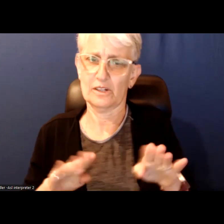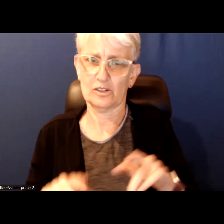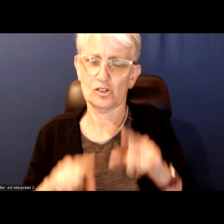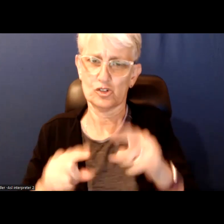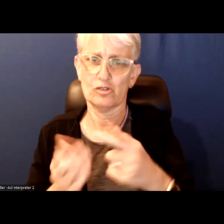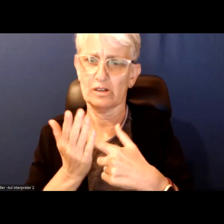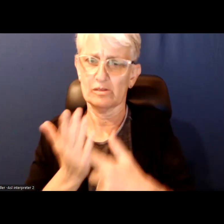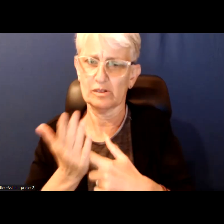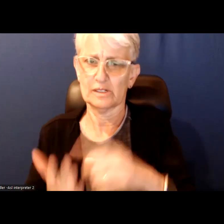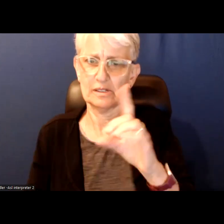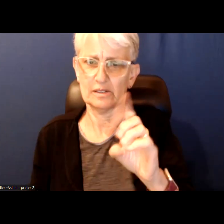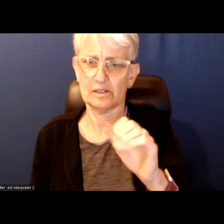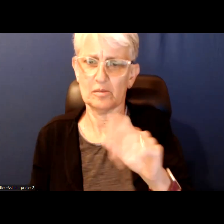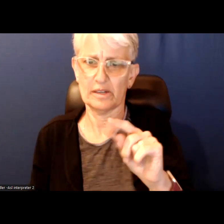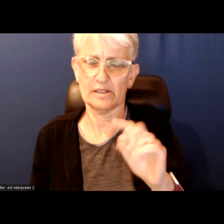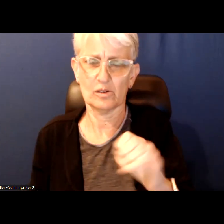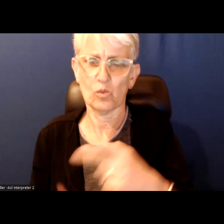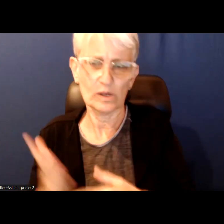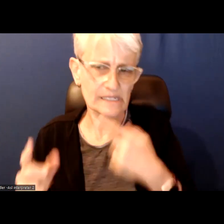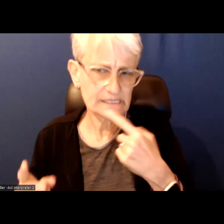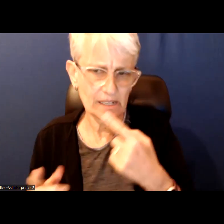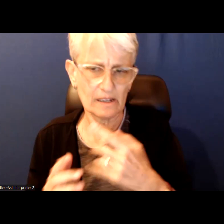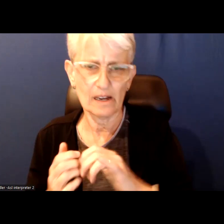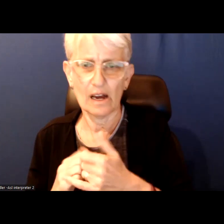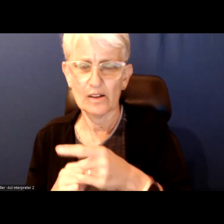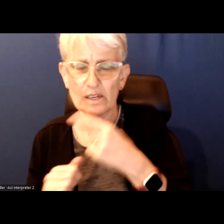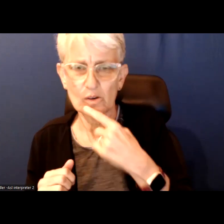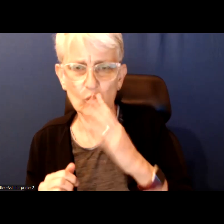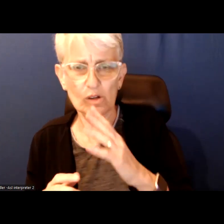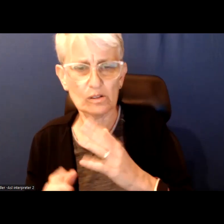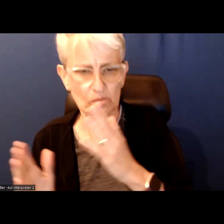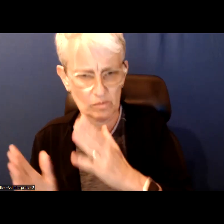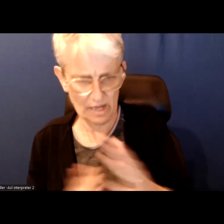What they are saying about how it is they are going to get their plans done.